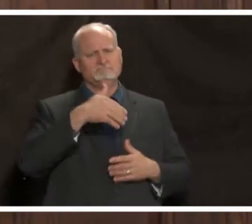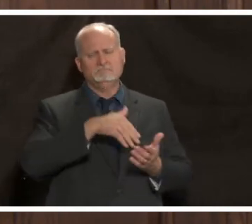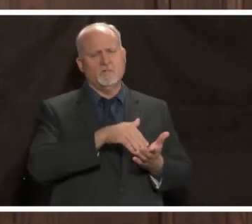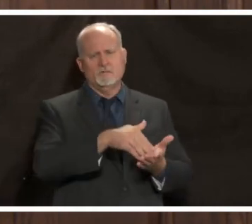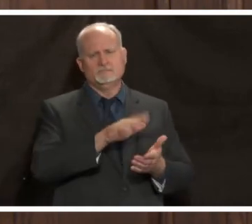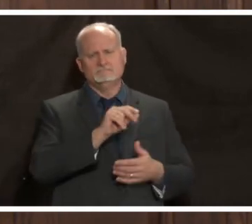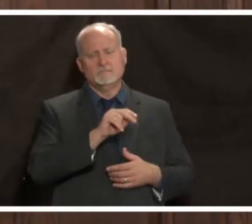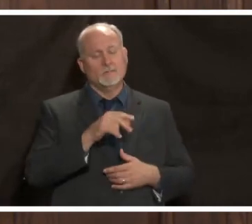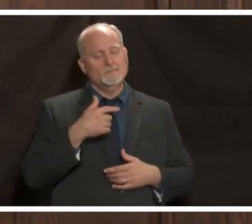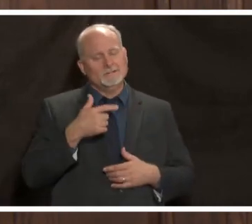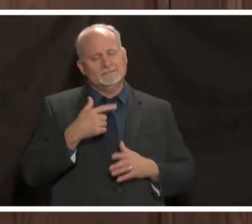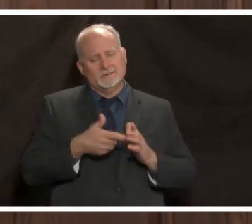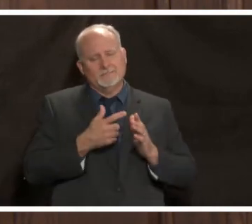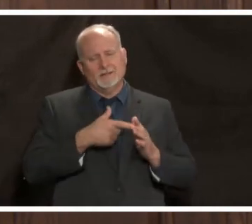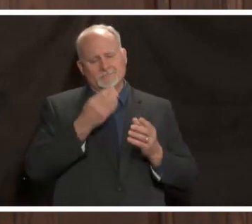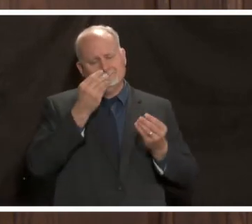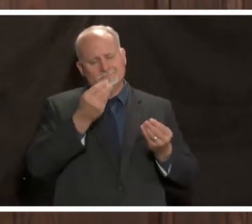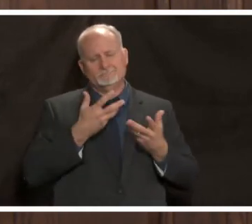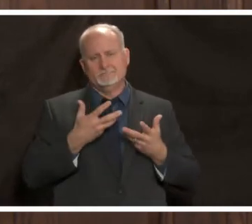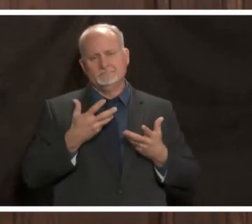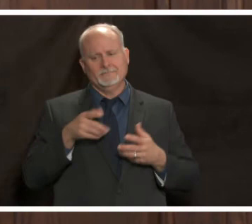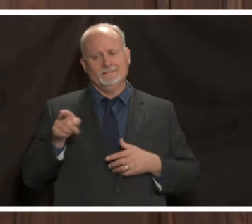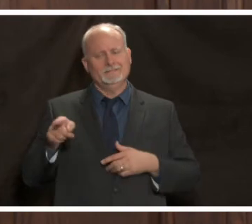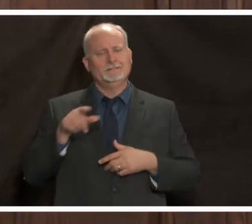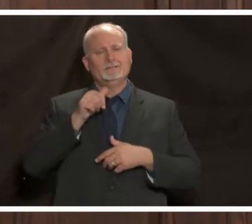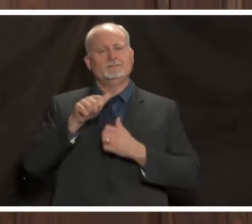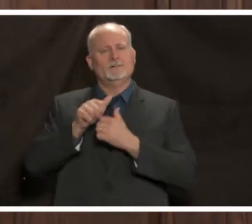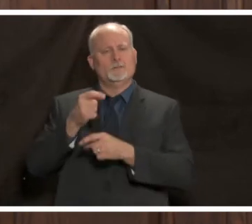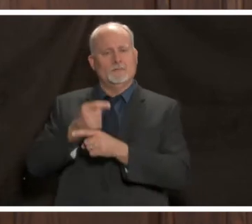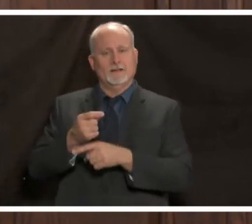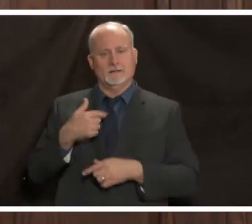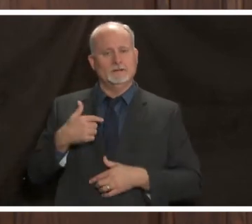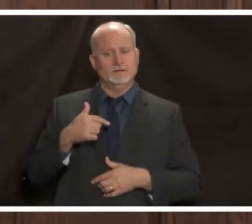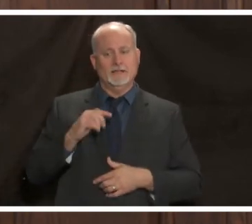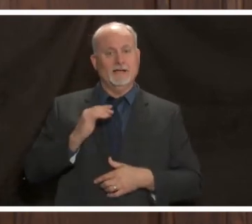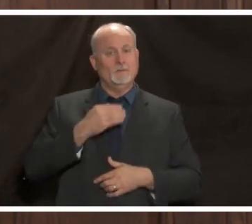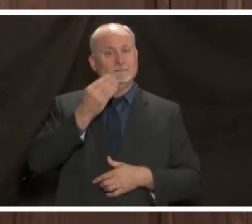times where we get a report of something not being done right and we we our food inspectors reach out